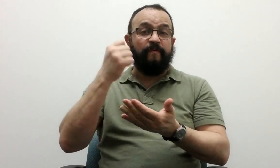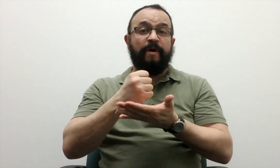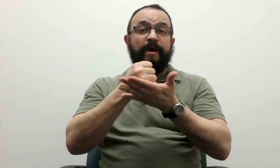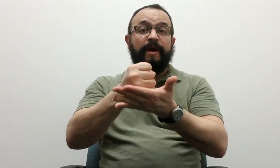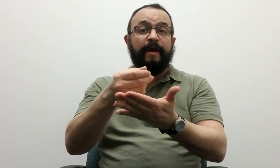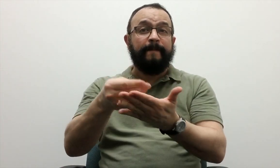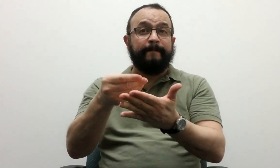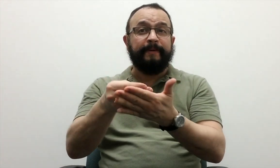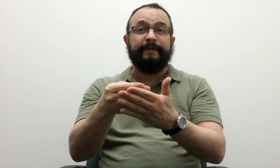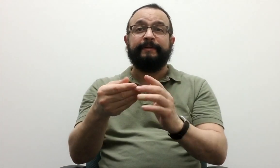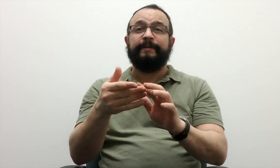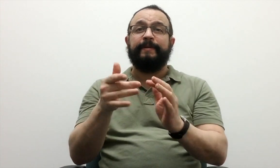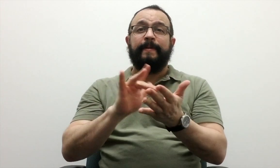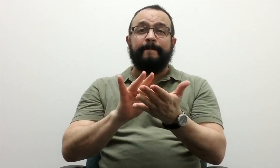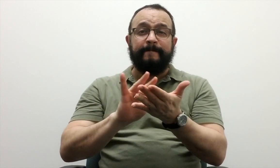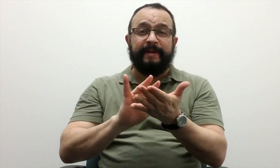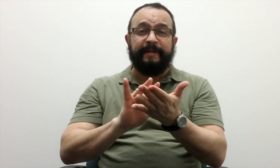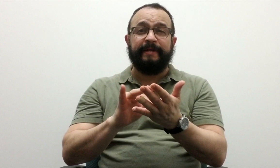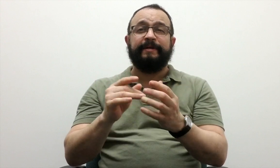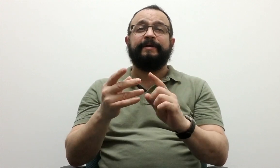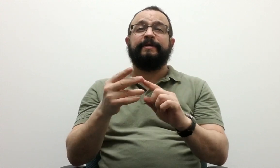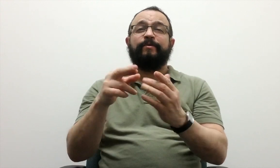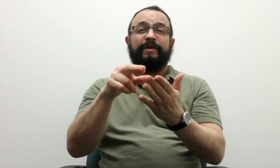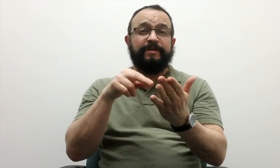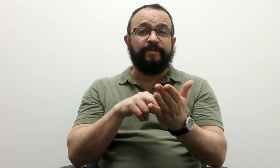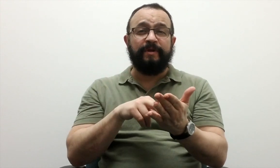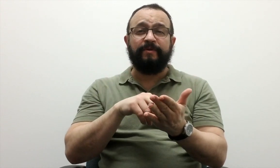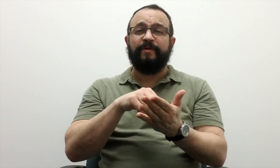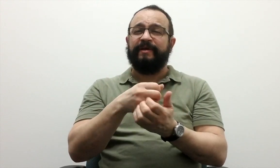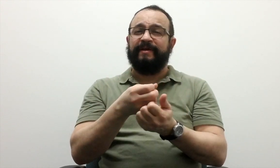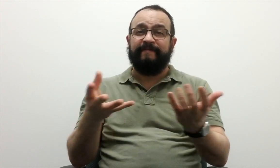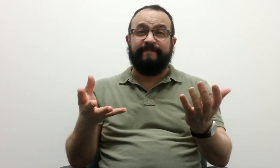scholarship application, medical form, summer camp registration form and other required forms.